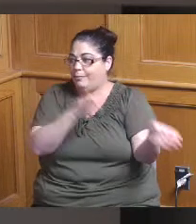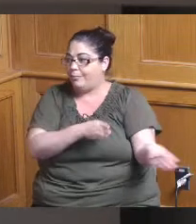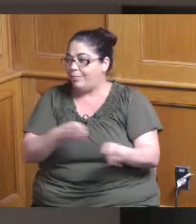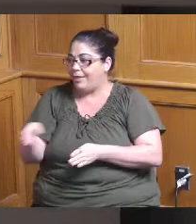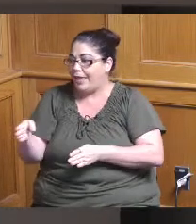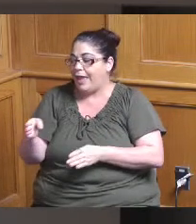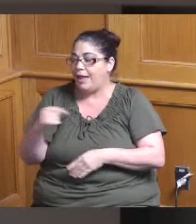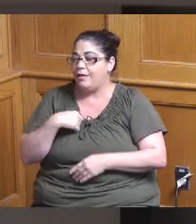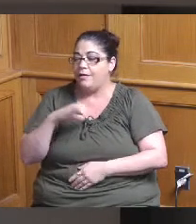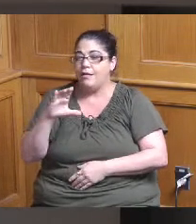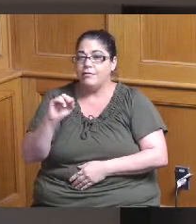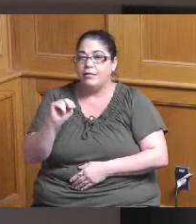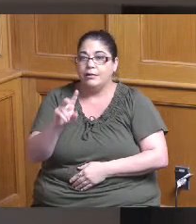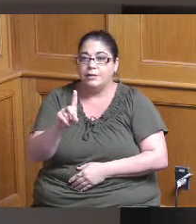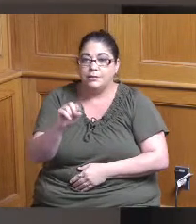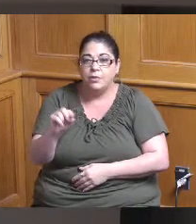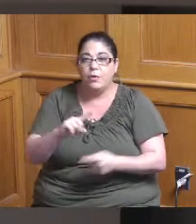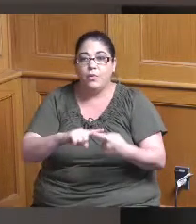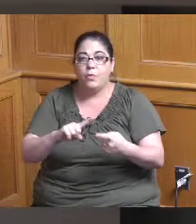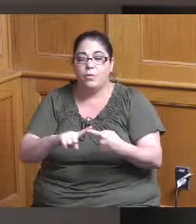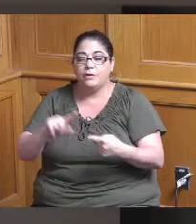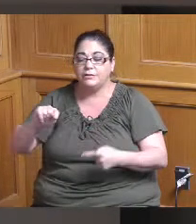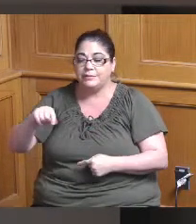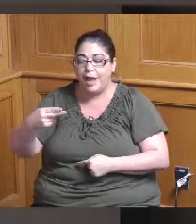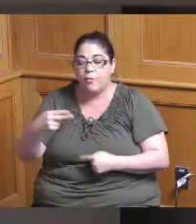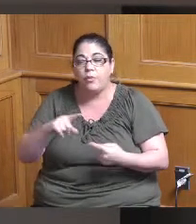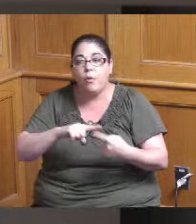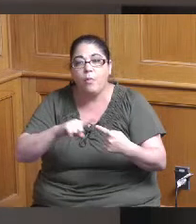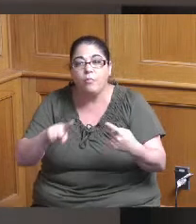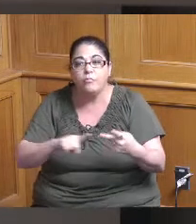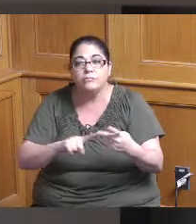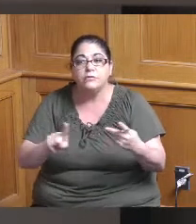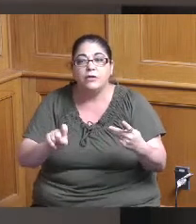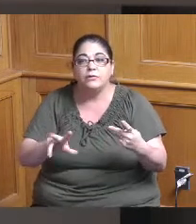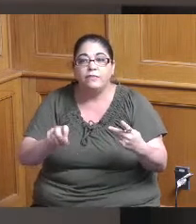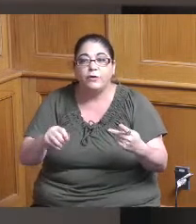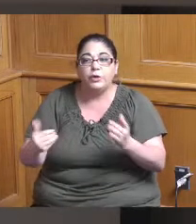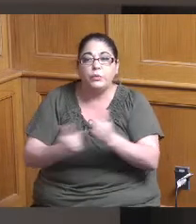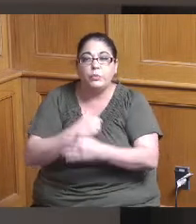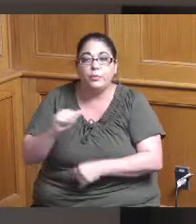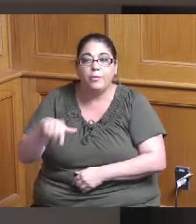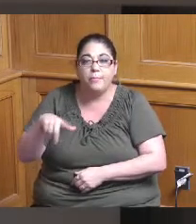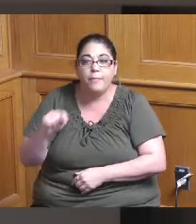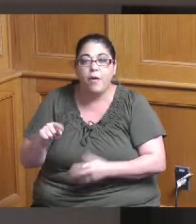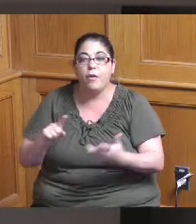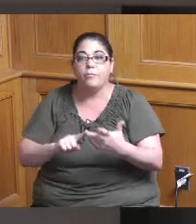condos townhomes approximately 130 new apartments new commercial space and and some surface